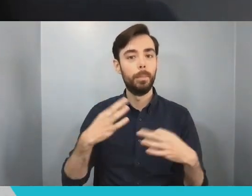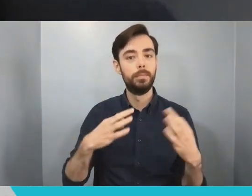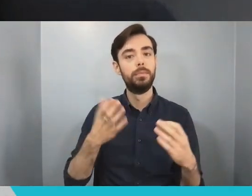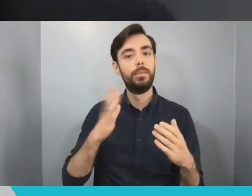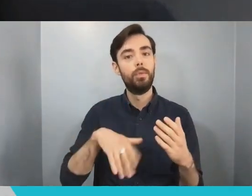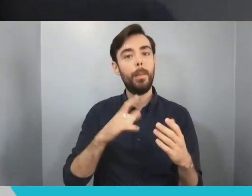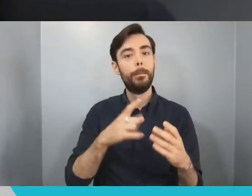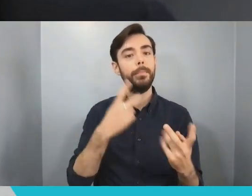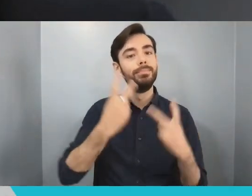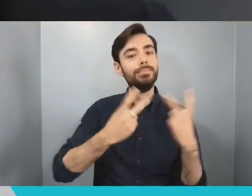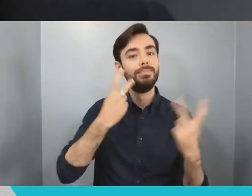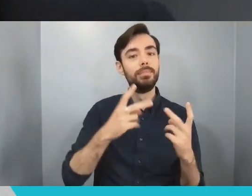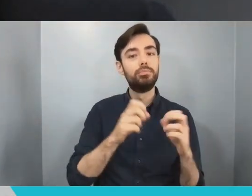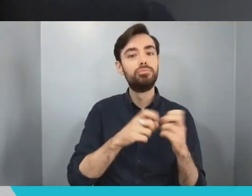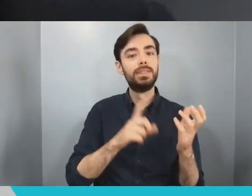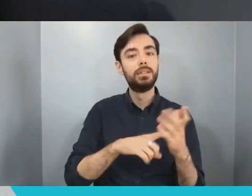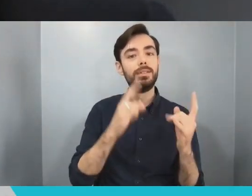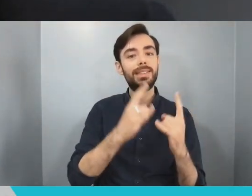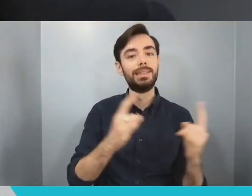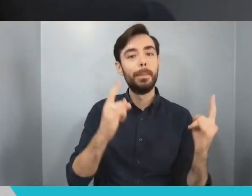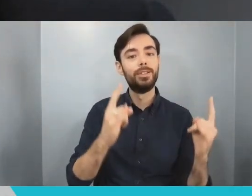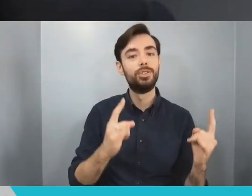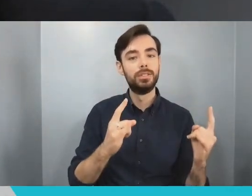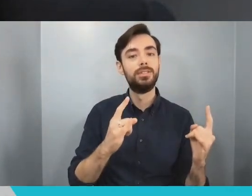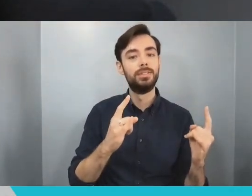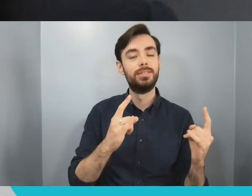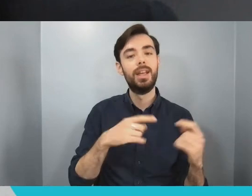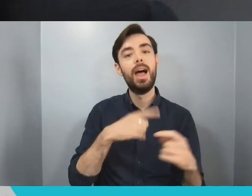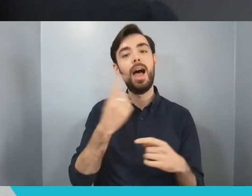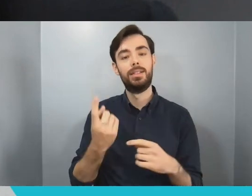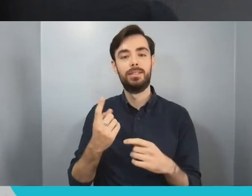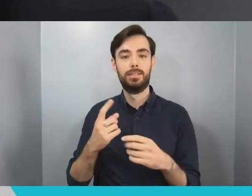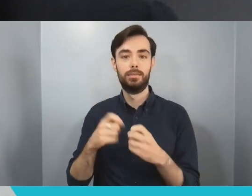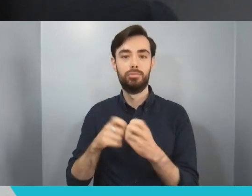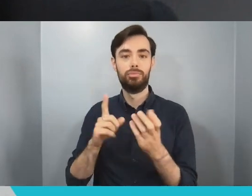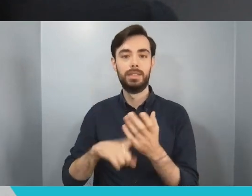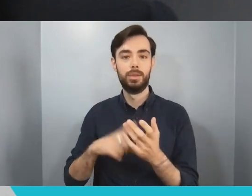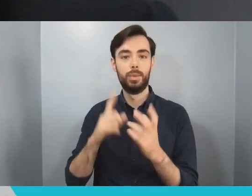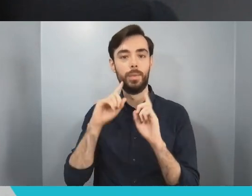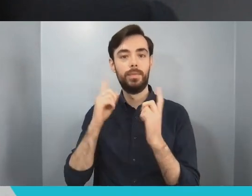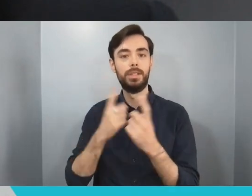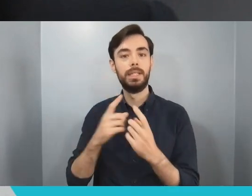and Bristol University Music Society and then we'll see your messages to continue to